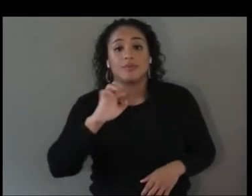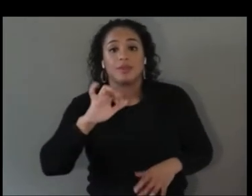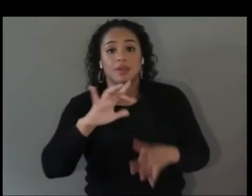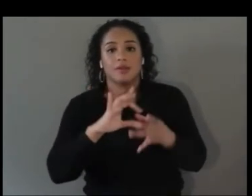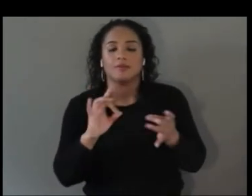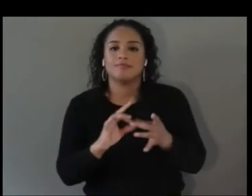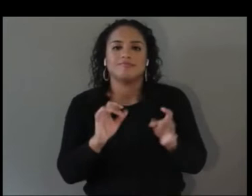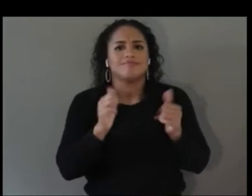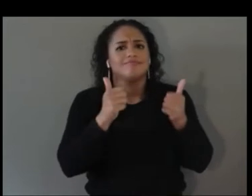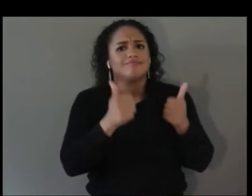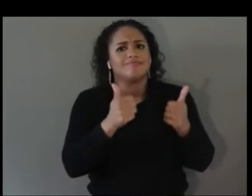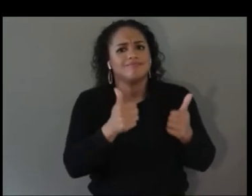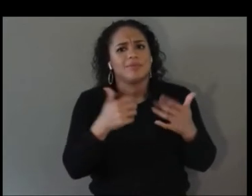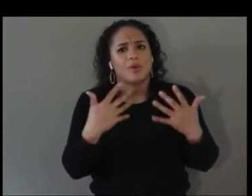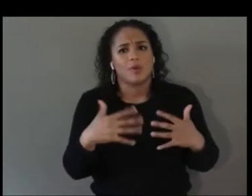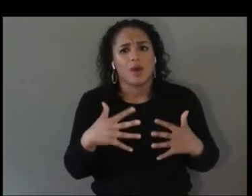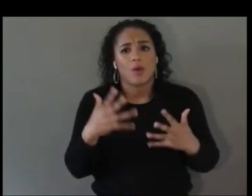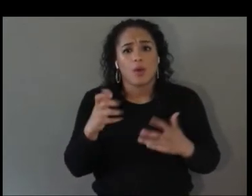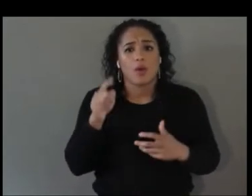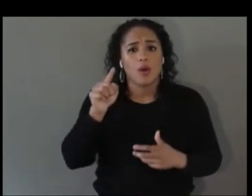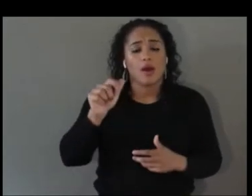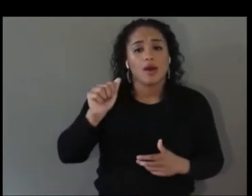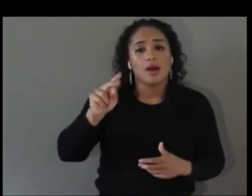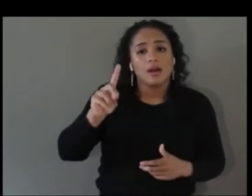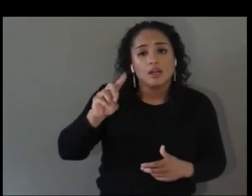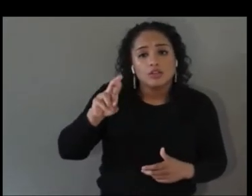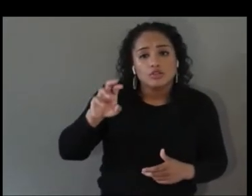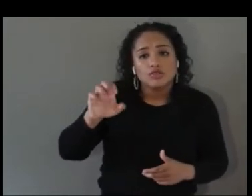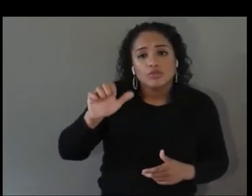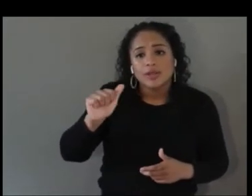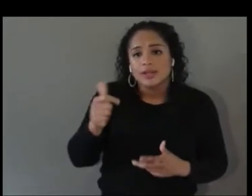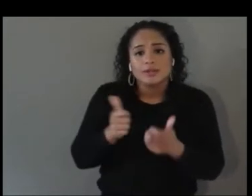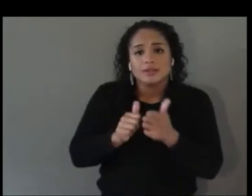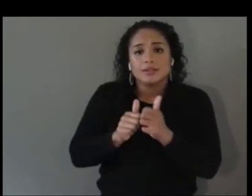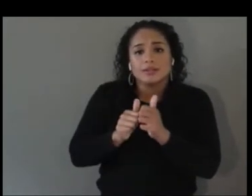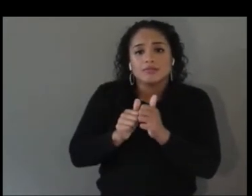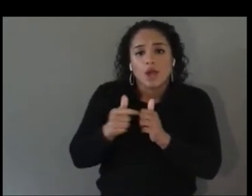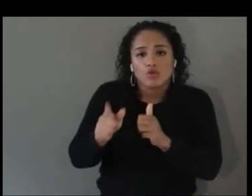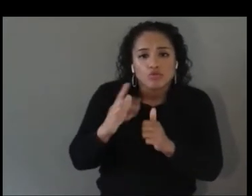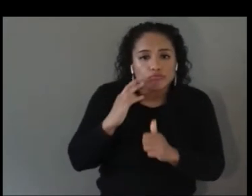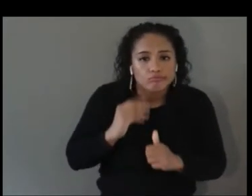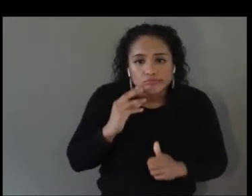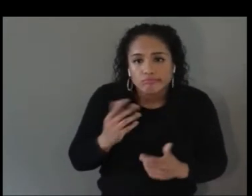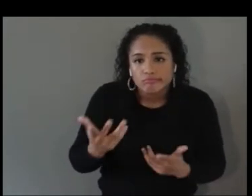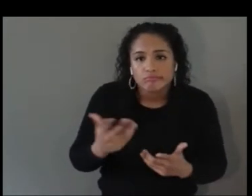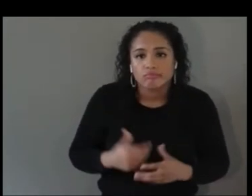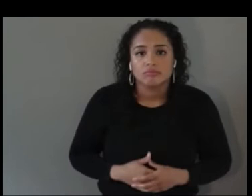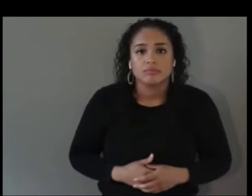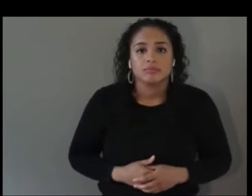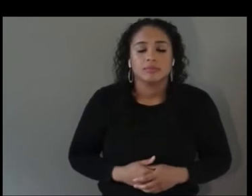people with disabilities in your development? Thanks for asking that question. I think,